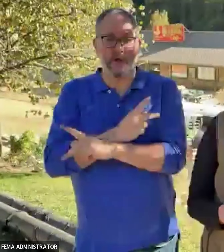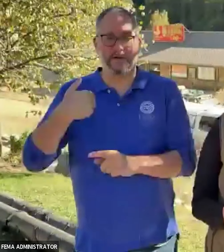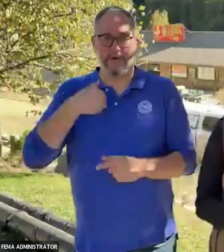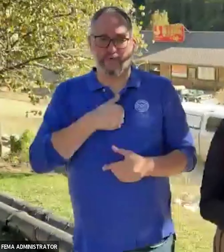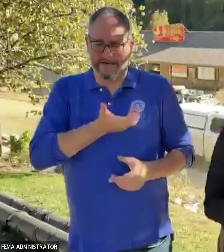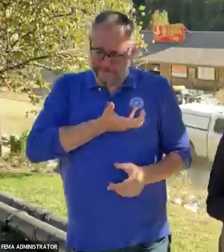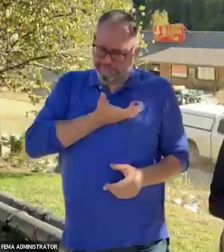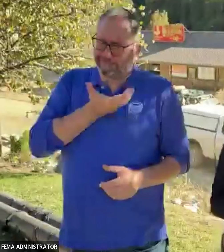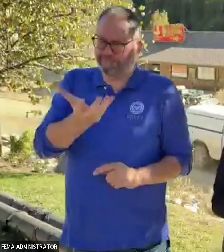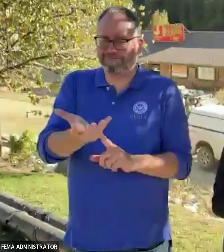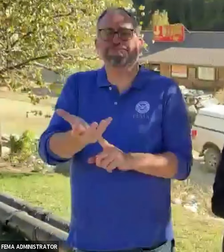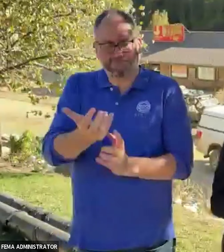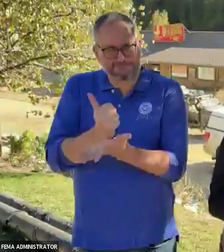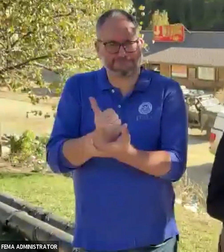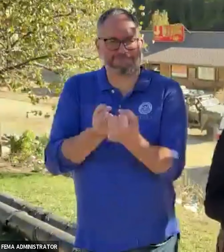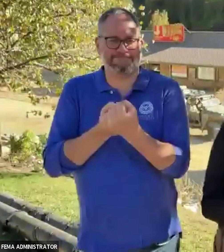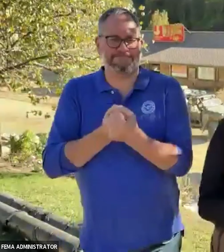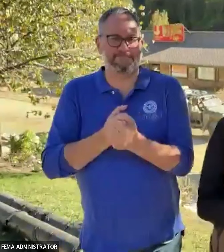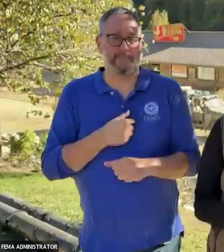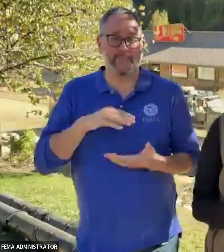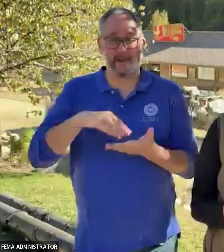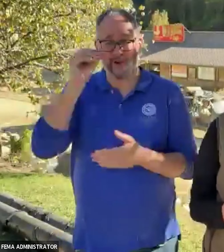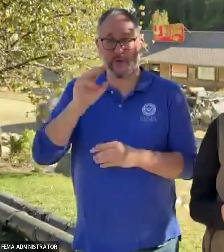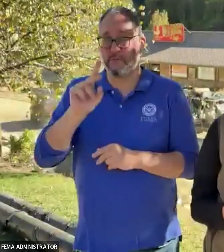I learned about a Maryland National Guard team that while on mission to deliver